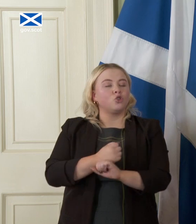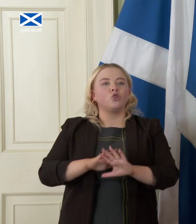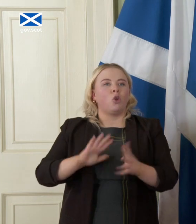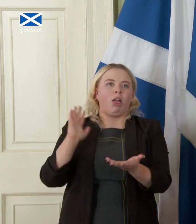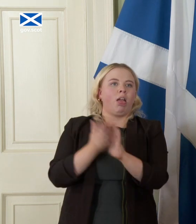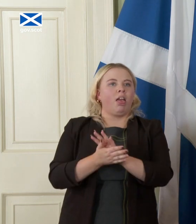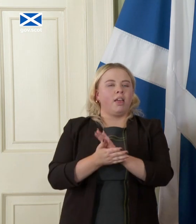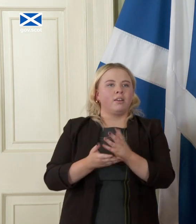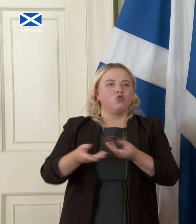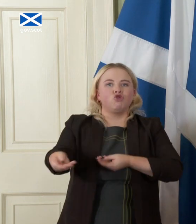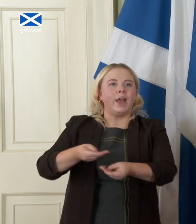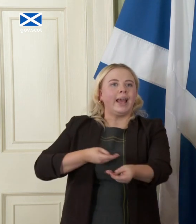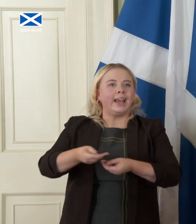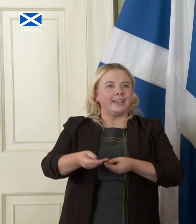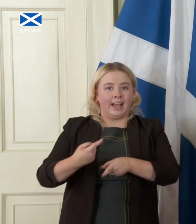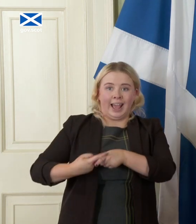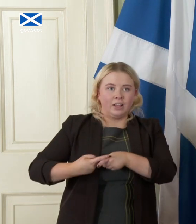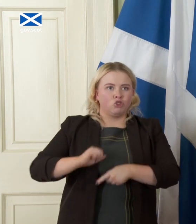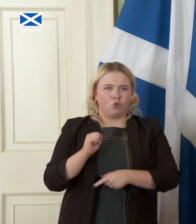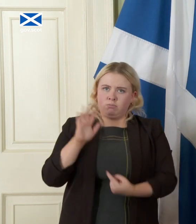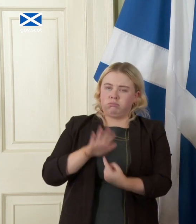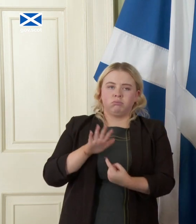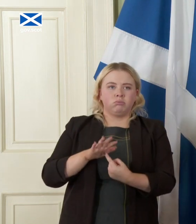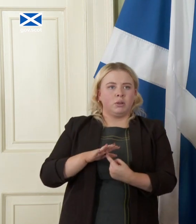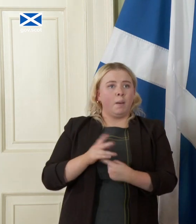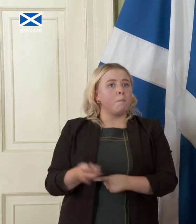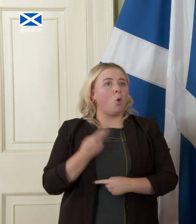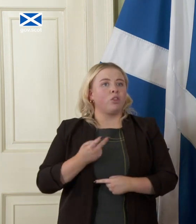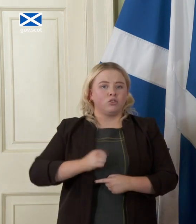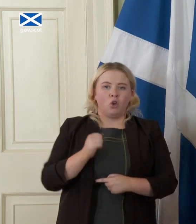important trade between England and Scotland is important to England but that should not be the